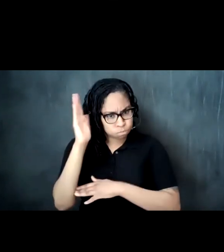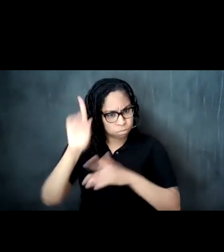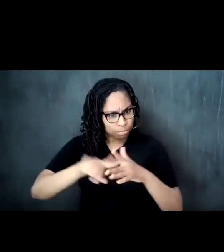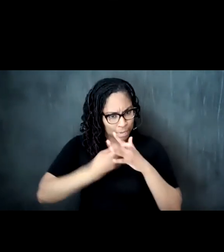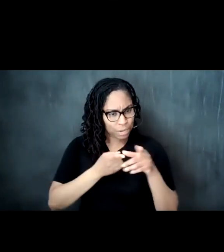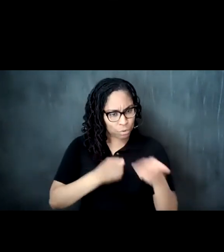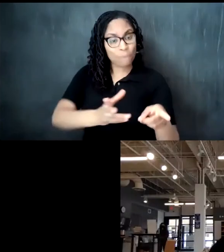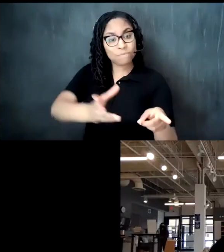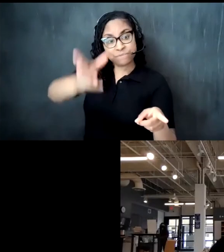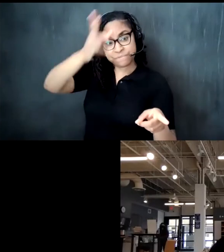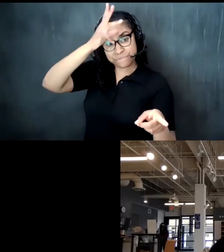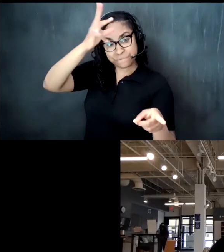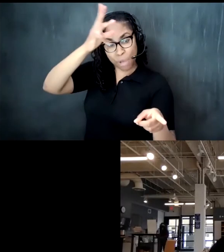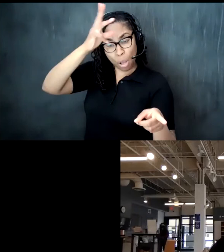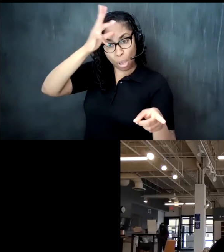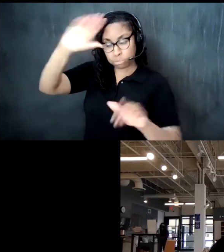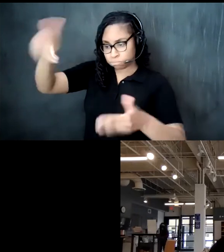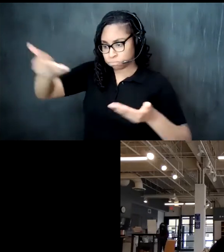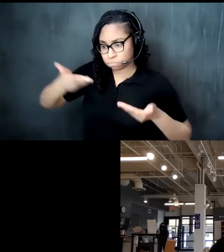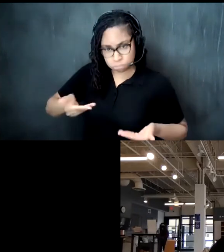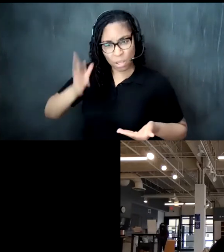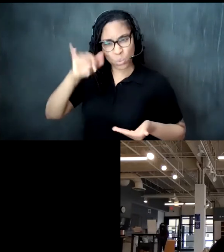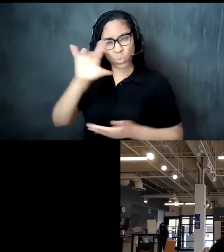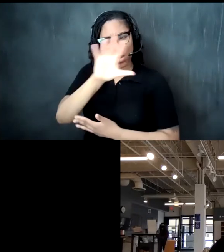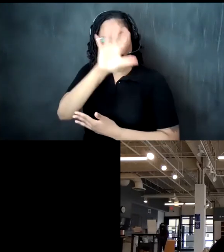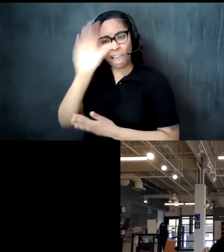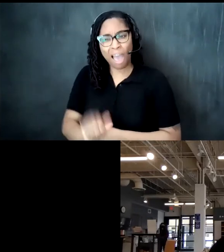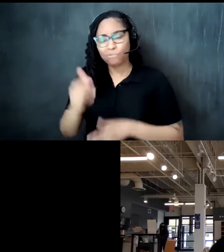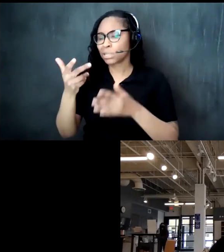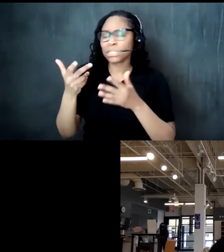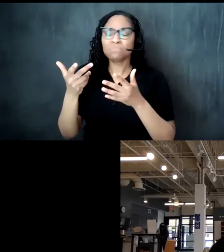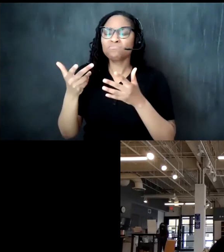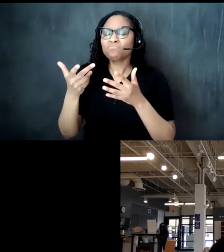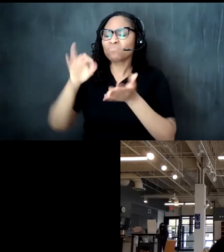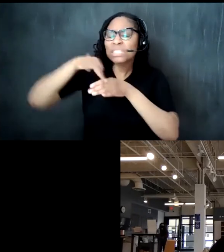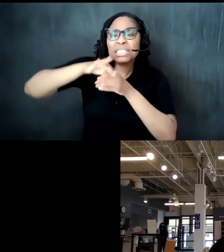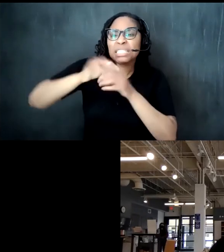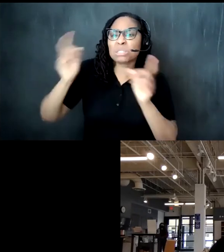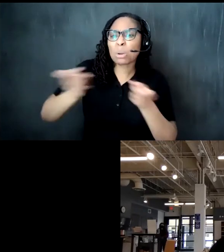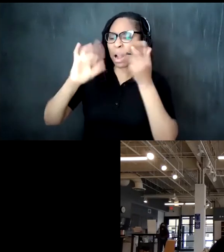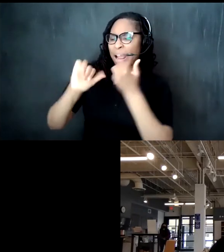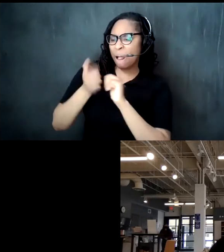introduced you to african tea ceremonies how did he instill within you the significance of creating